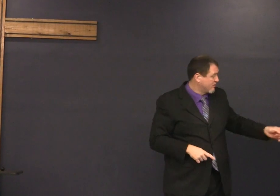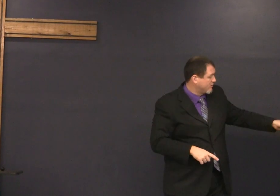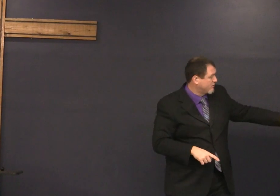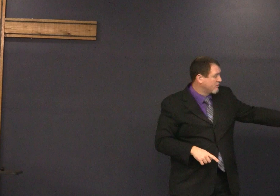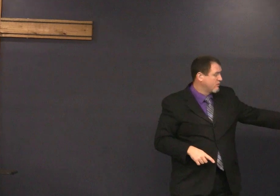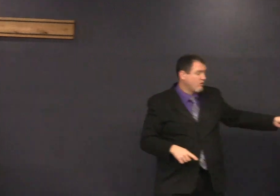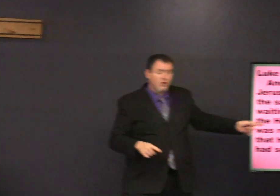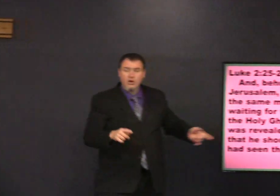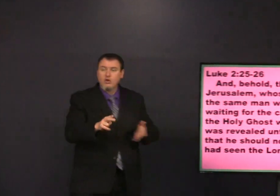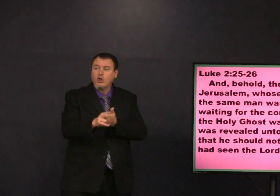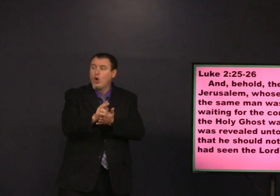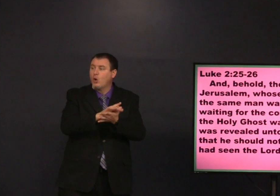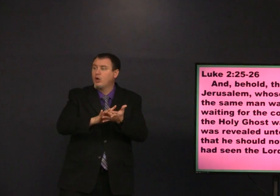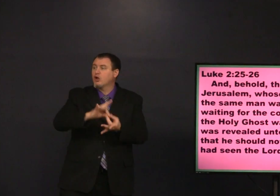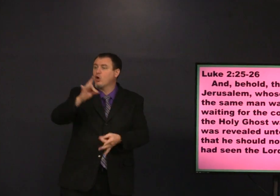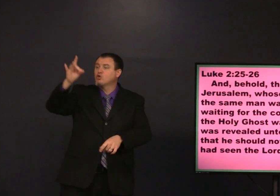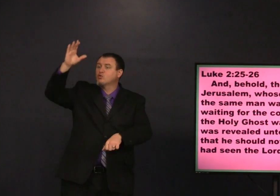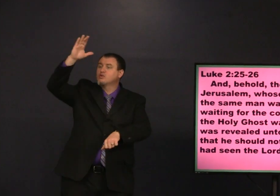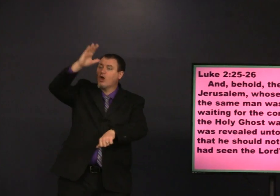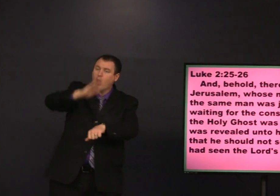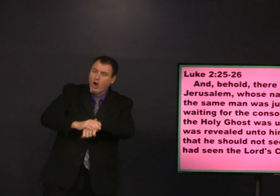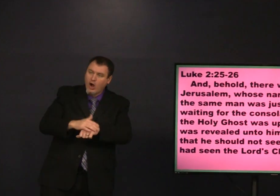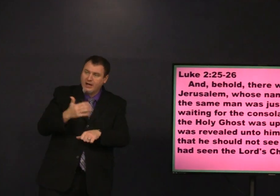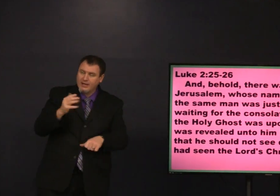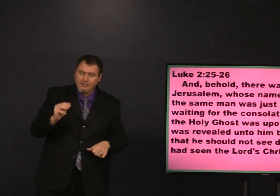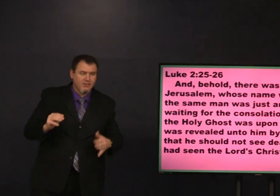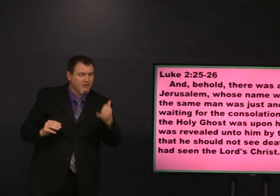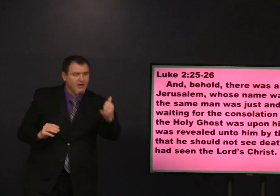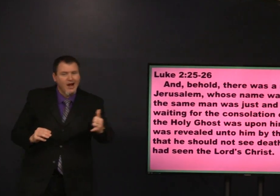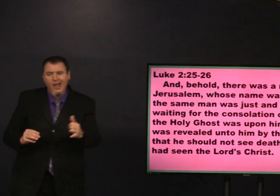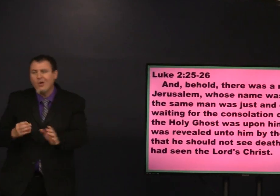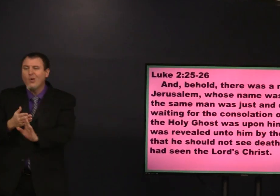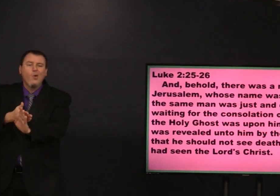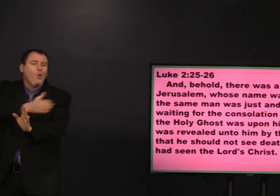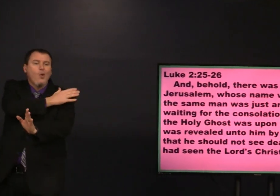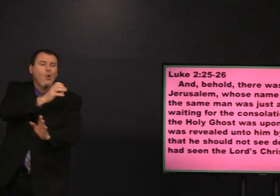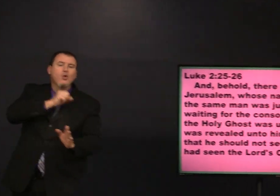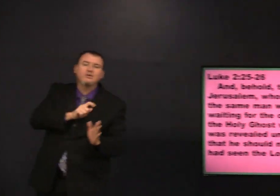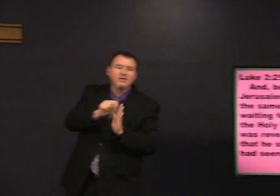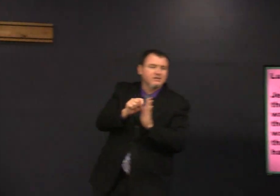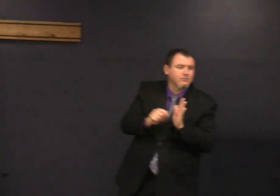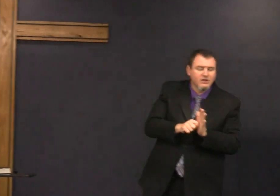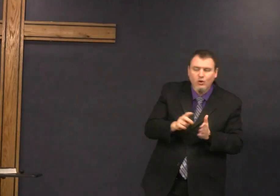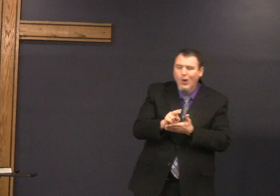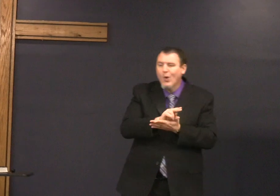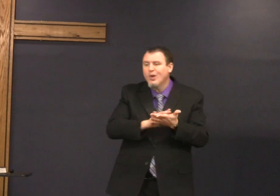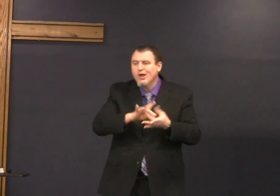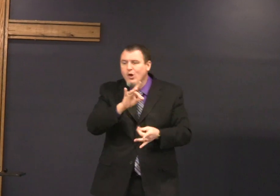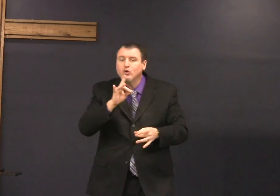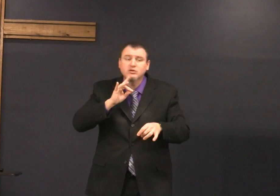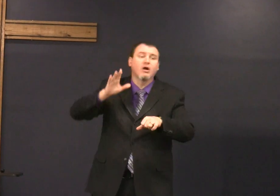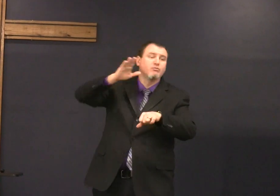and I want you to notice the Holy Ghost was upon him before in the Old Testament